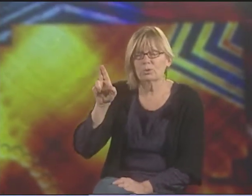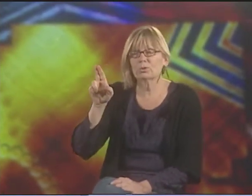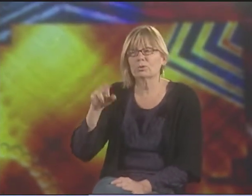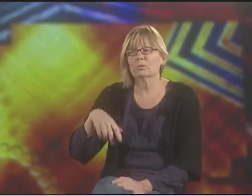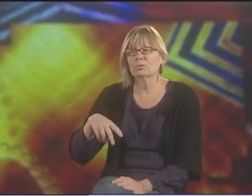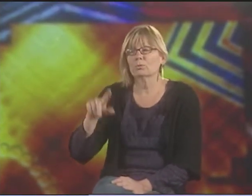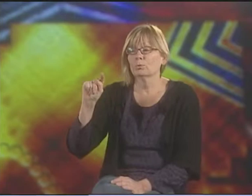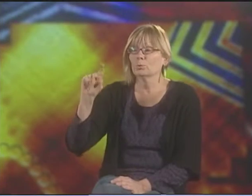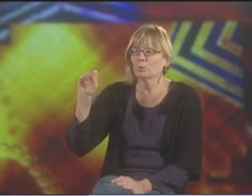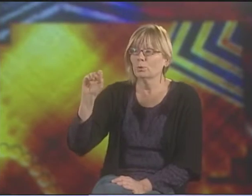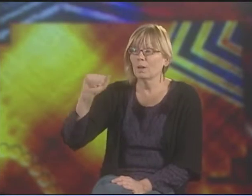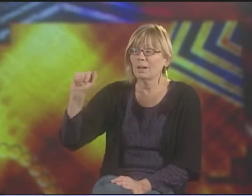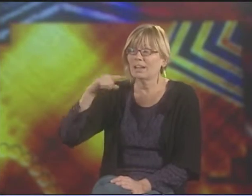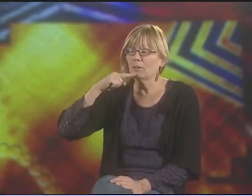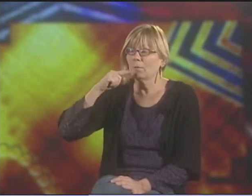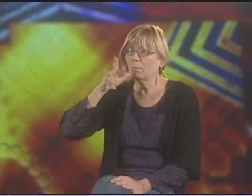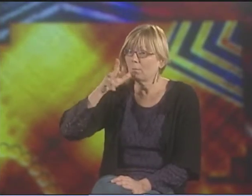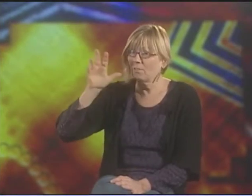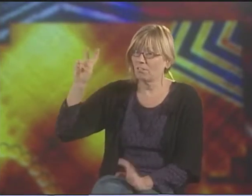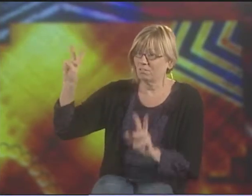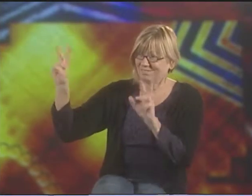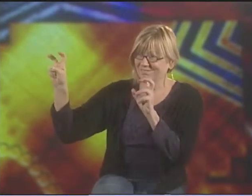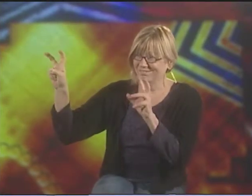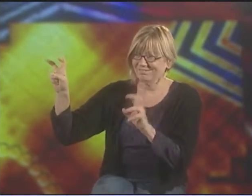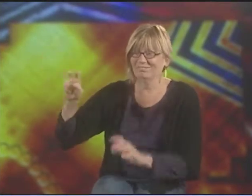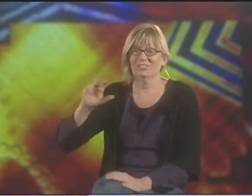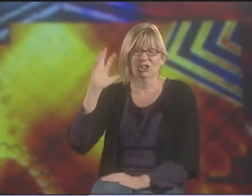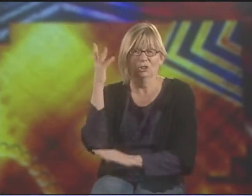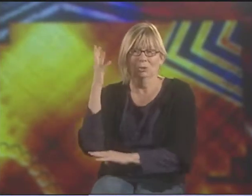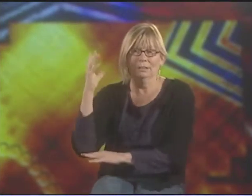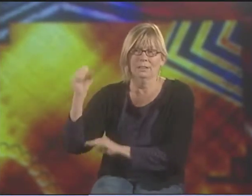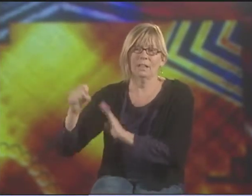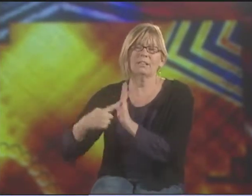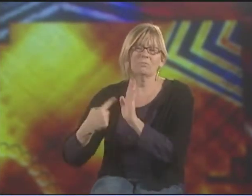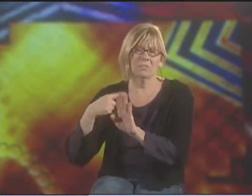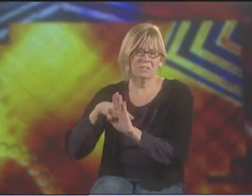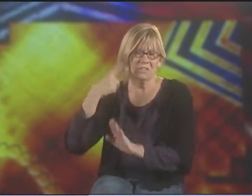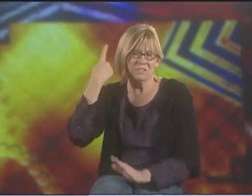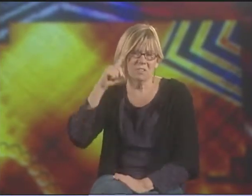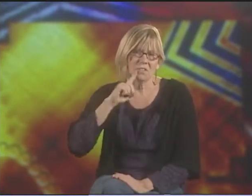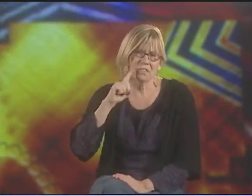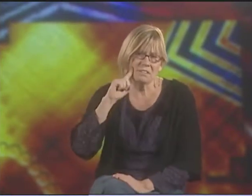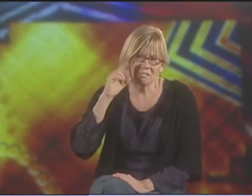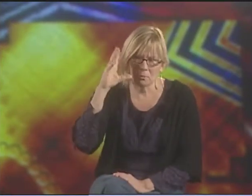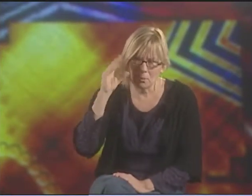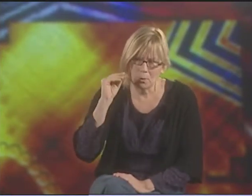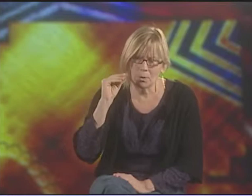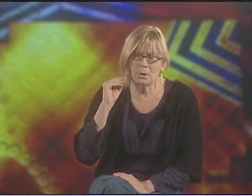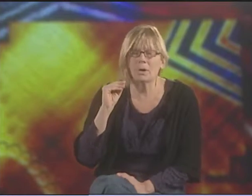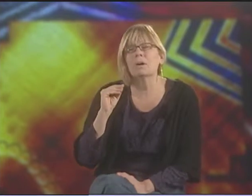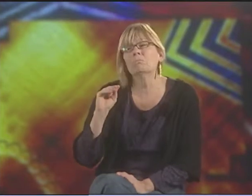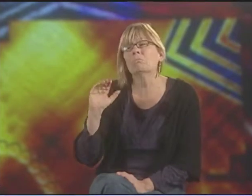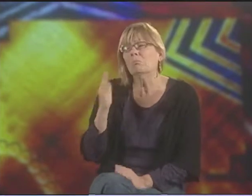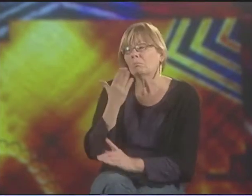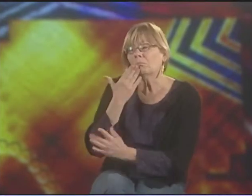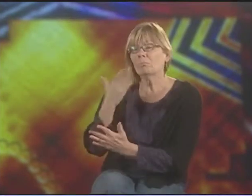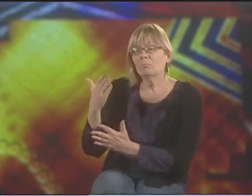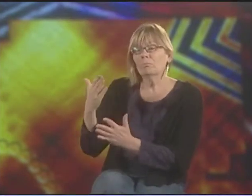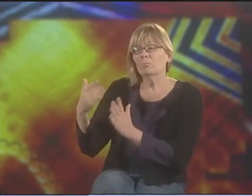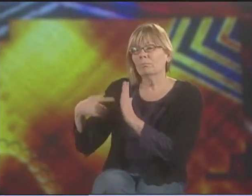ELLA USES TREES TO A HEARING MOTHER. SO THE TREE IS A METAPHOR FOR THIS DEAF BOY.